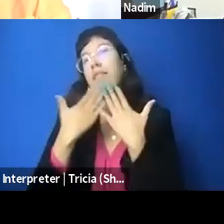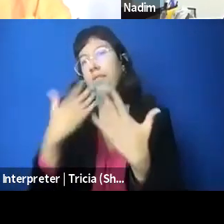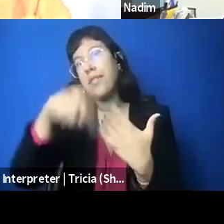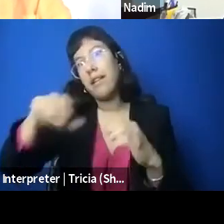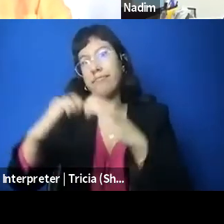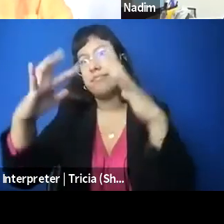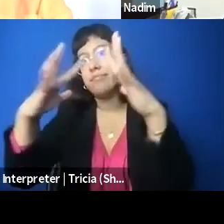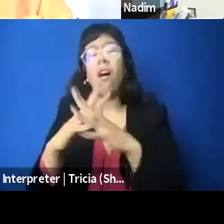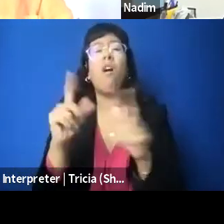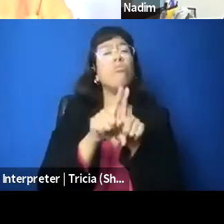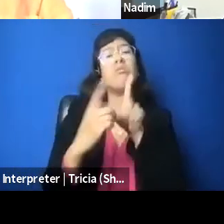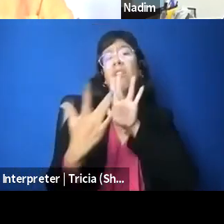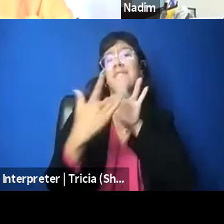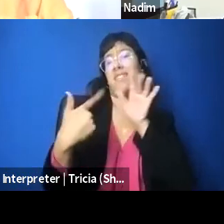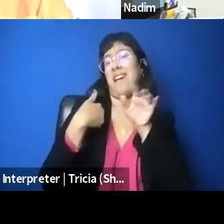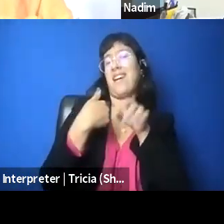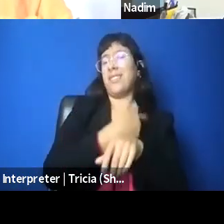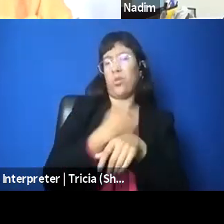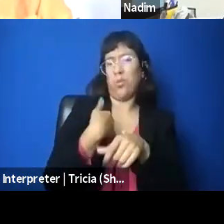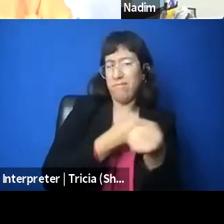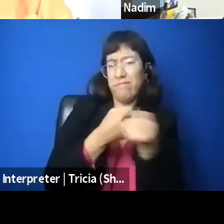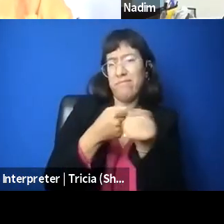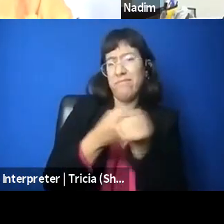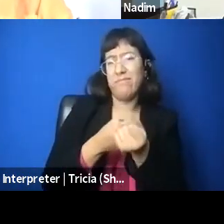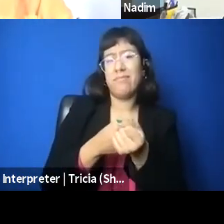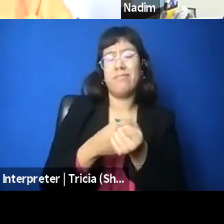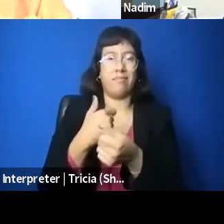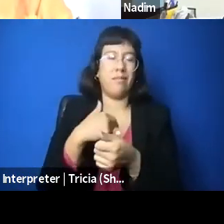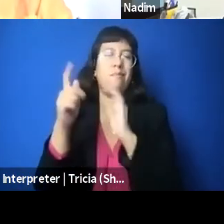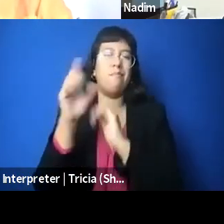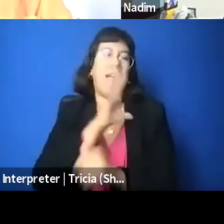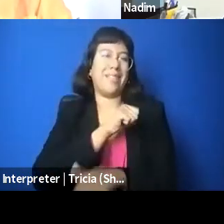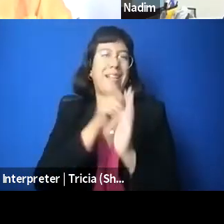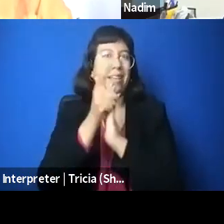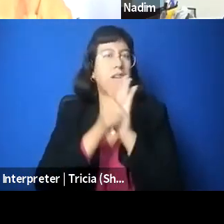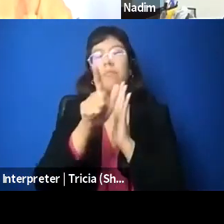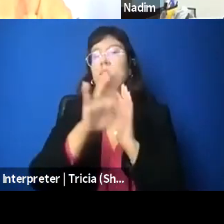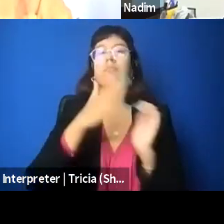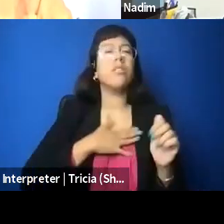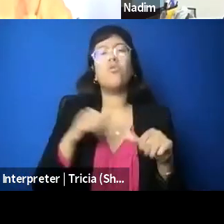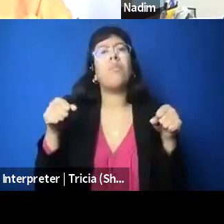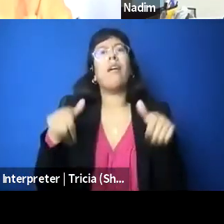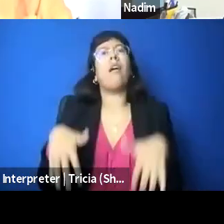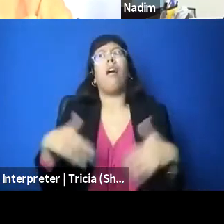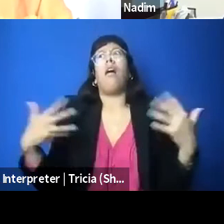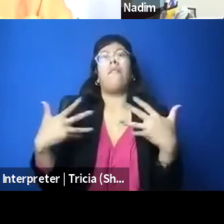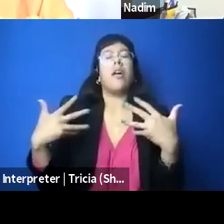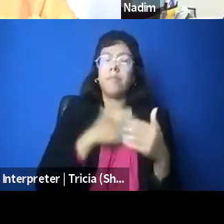We're there, we have your backs. Yeah, don't be afraid. Keep speaking out. It's so important. Thank you, Radhika.